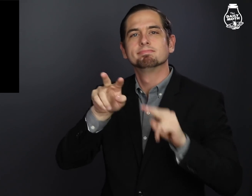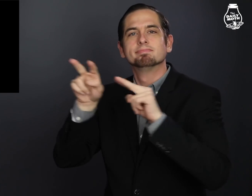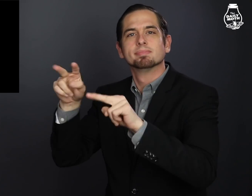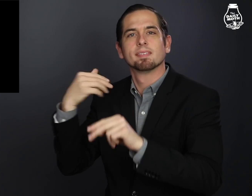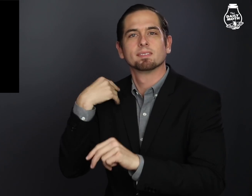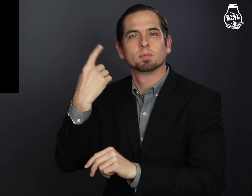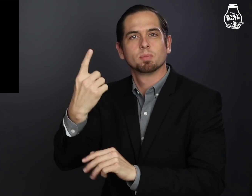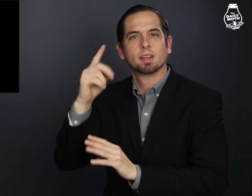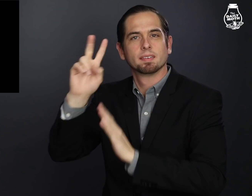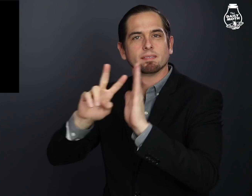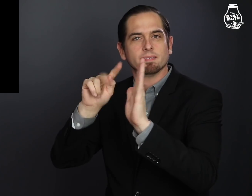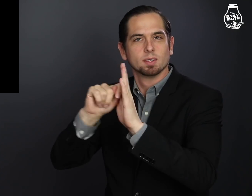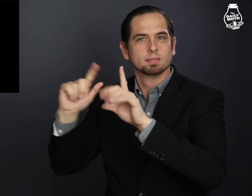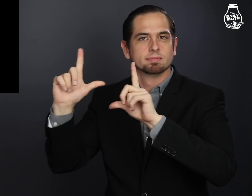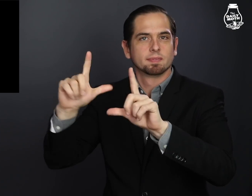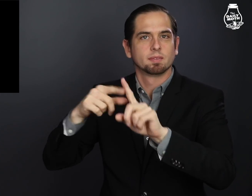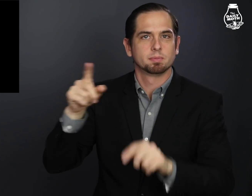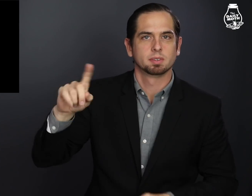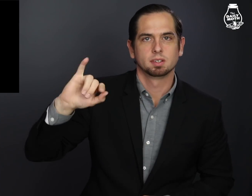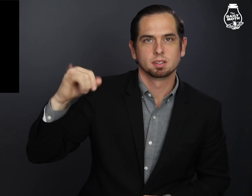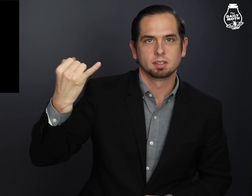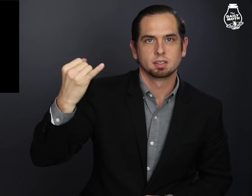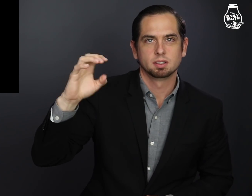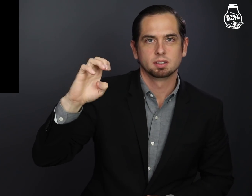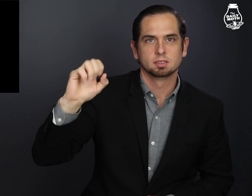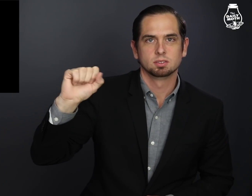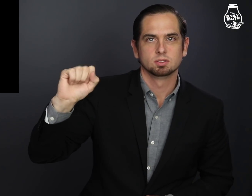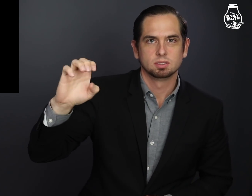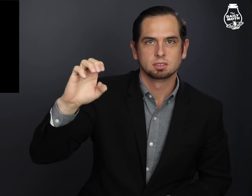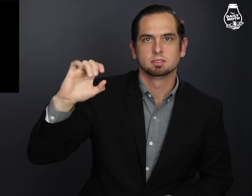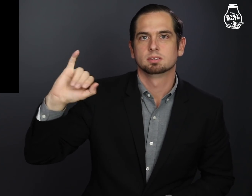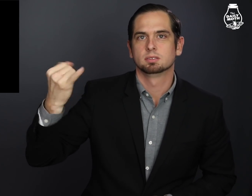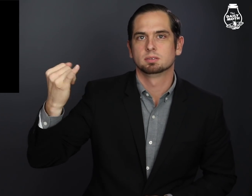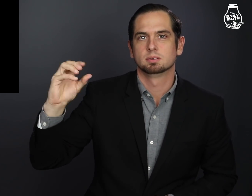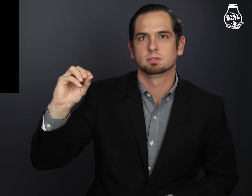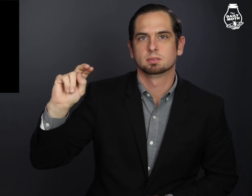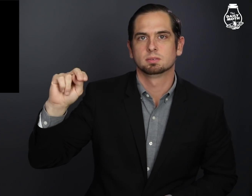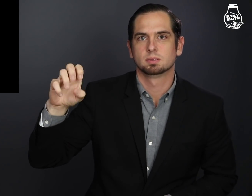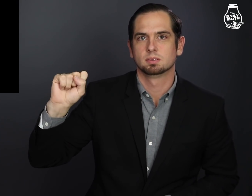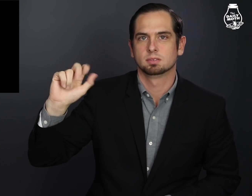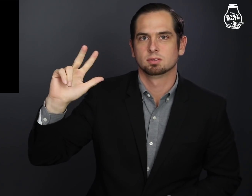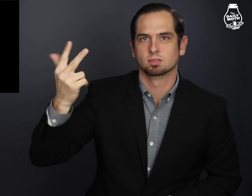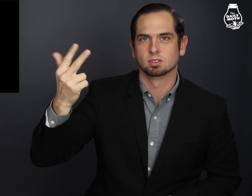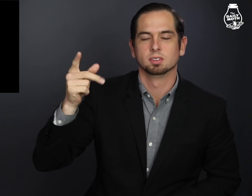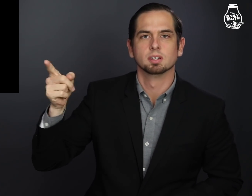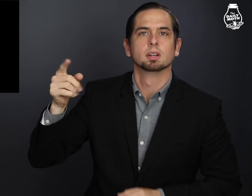Be sure to check out a video from Jesse Jones III